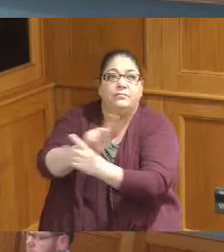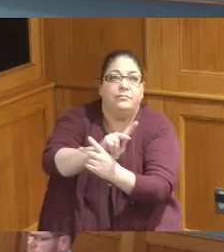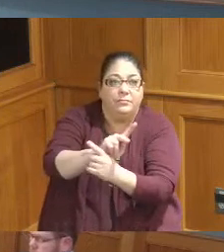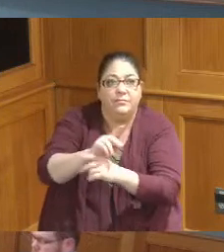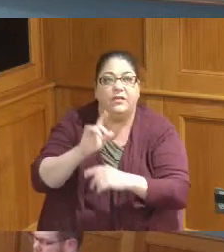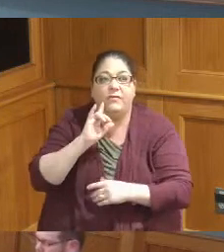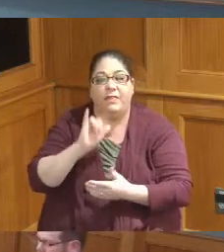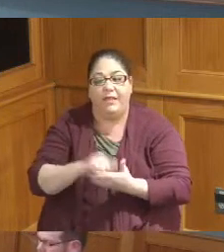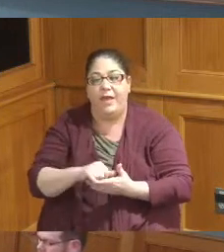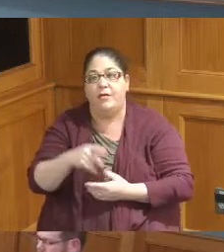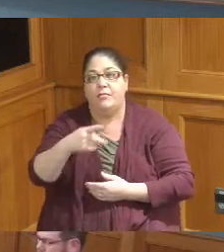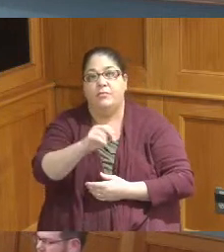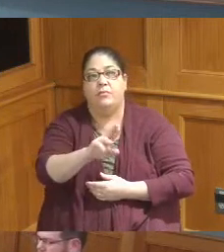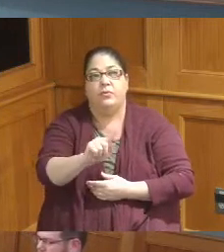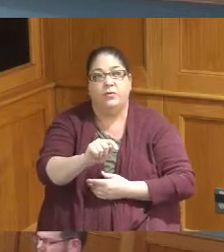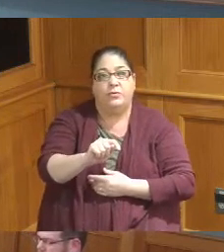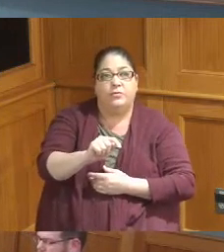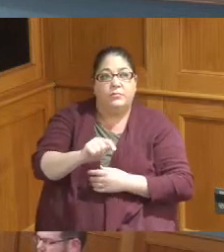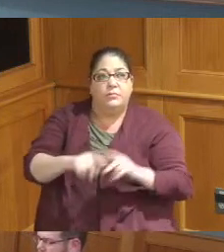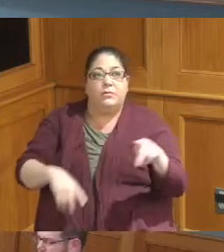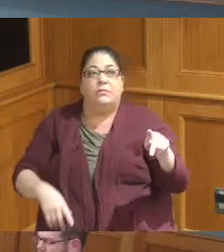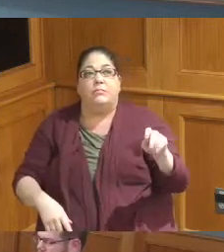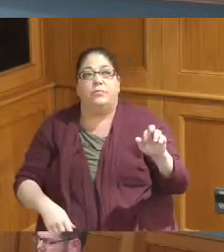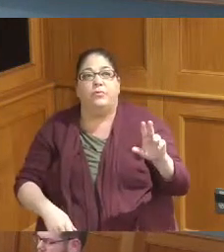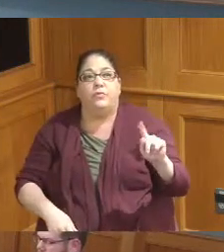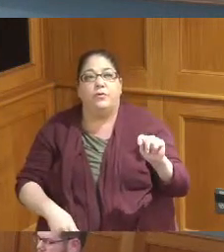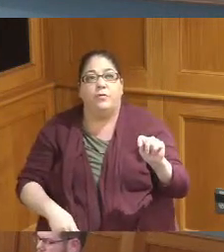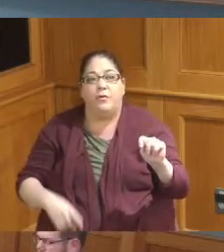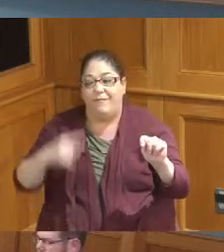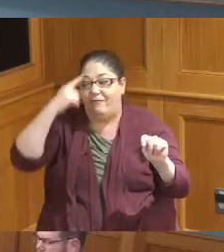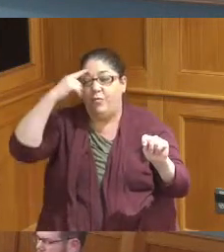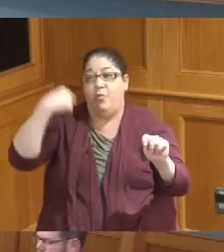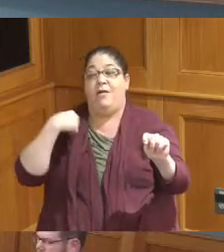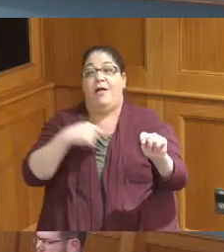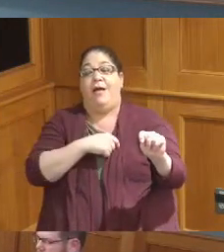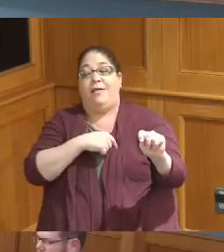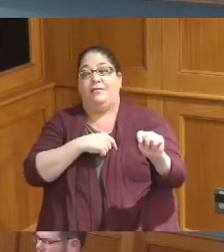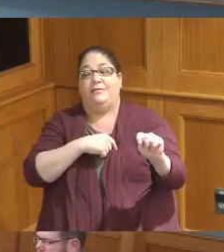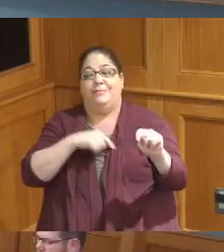on their house the Port is actually the one doing that on our behalf and this agreement between the